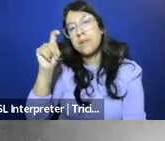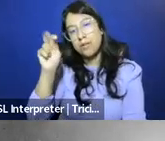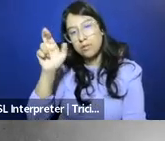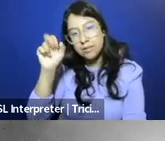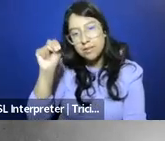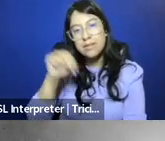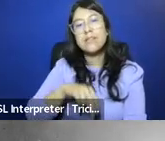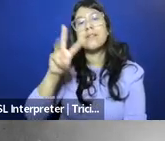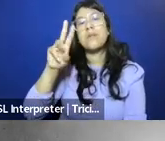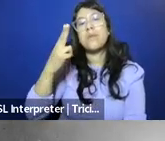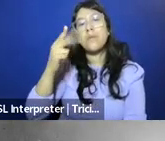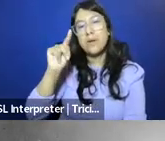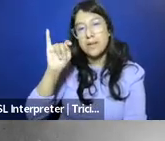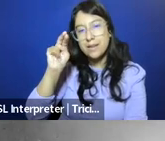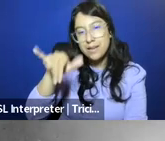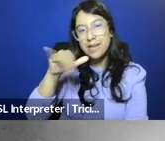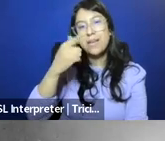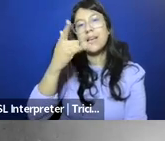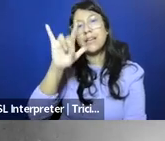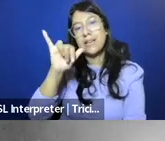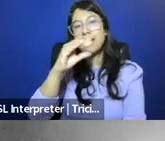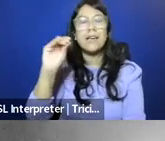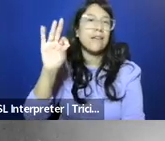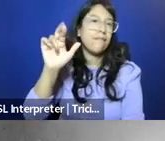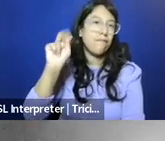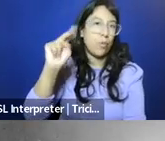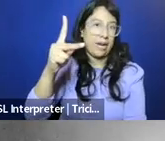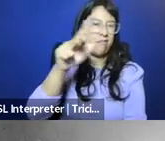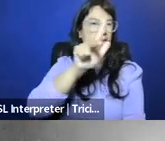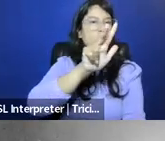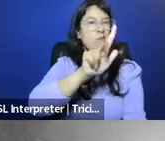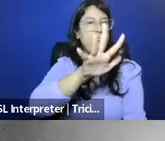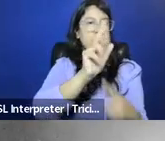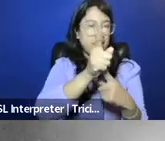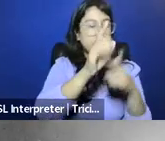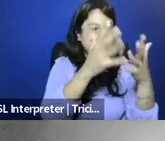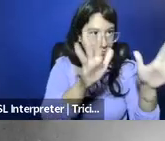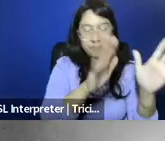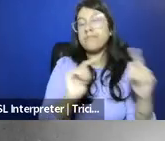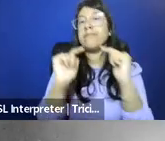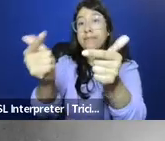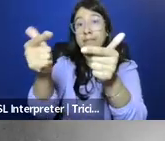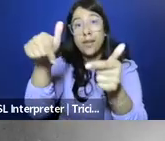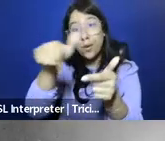Then we'll have time for Q&A with all of y'all, and then after that, we're gonna take a few minutes,